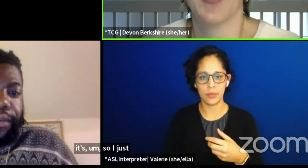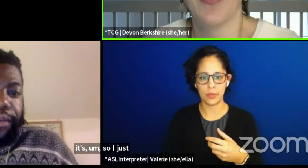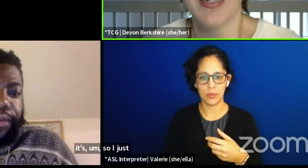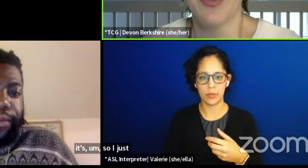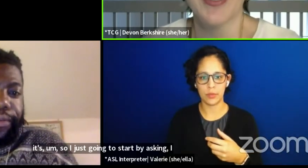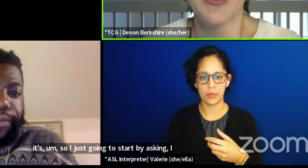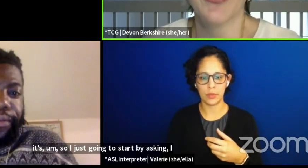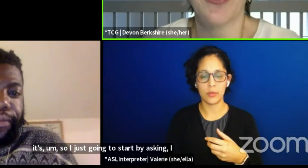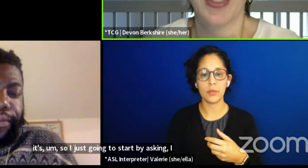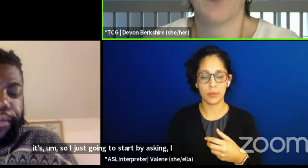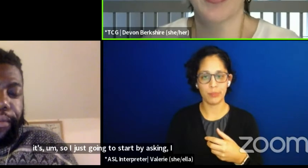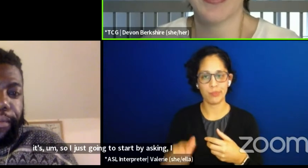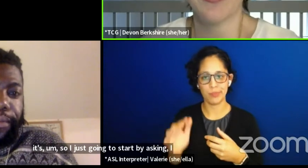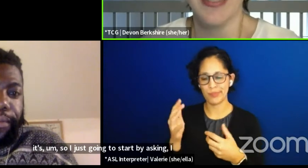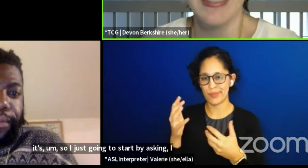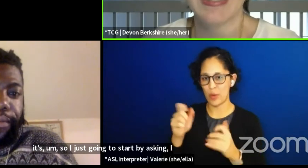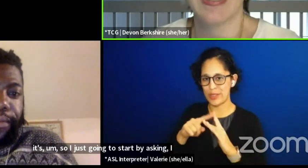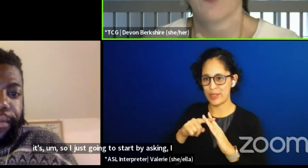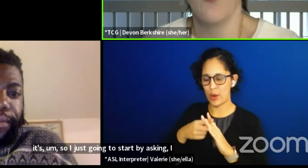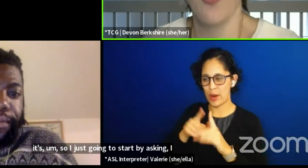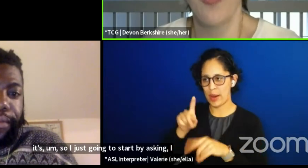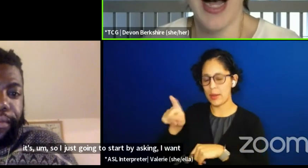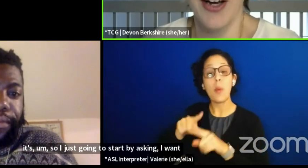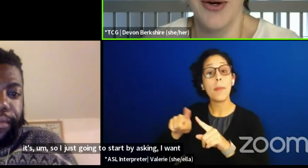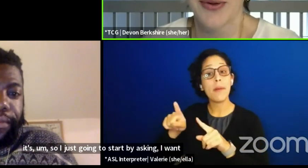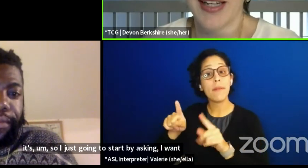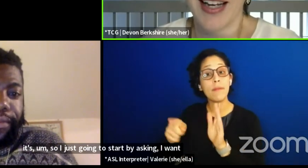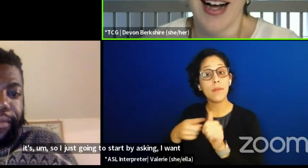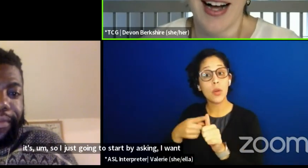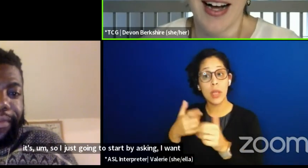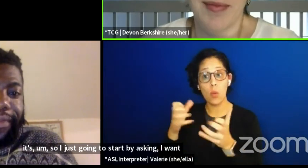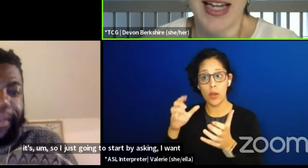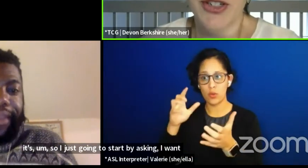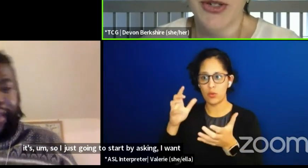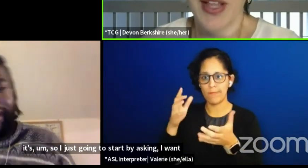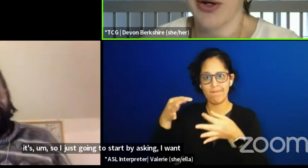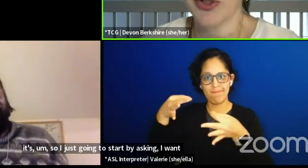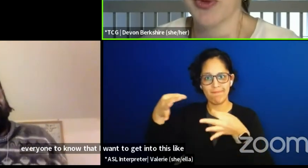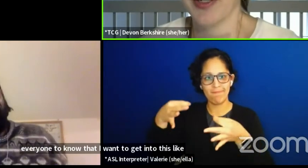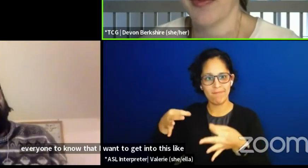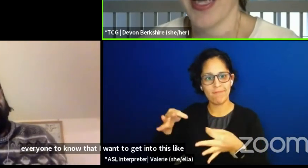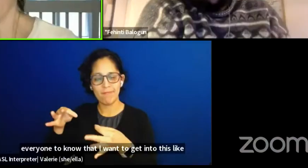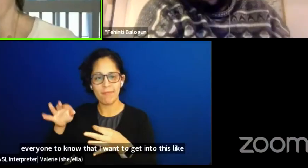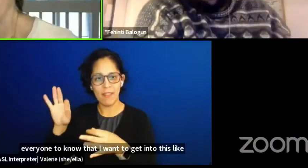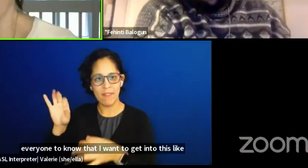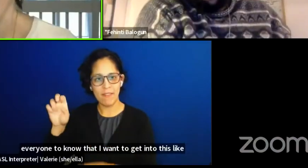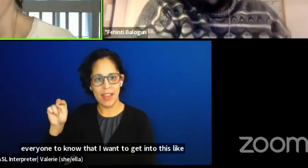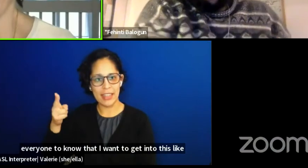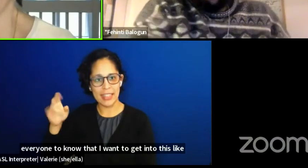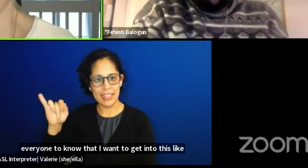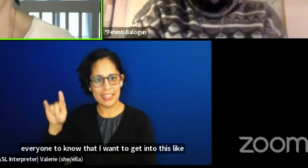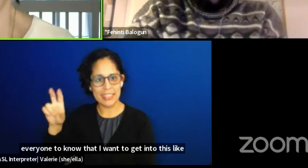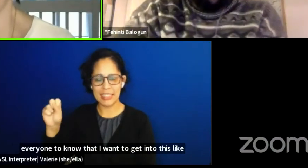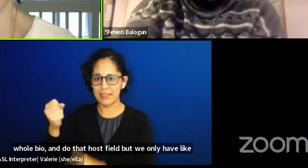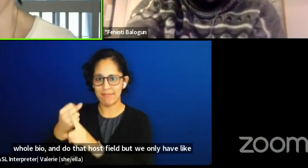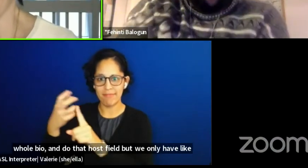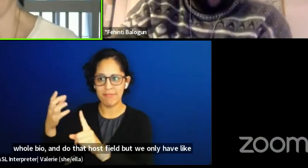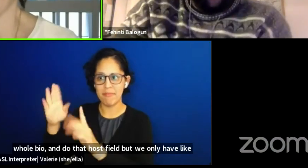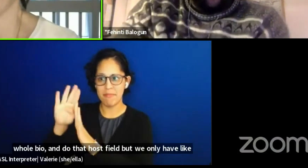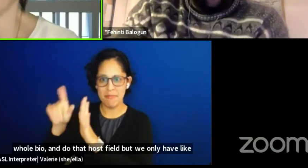I want everyone to know that I wanna give paintings like whole bio and do that host field, but we only have like 15 minutes to talk.